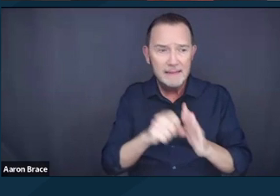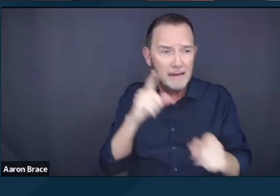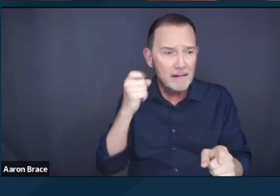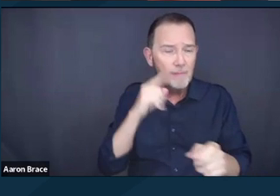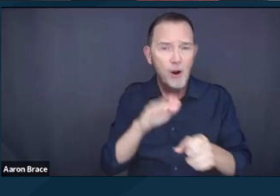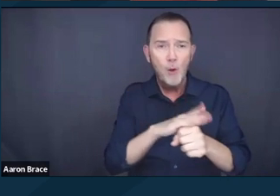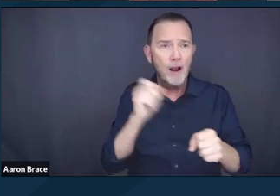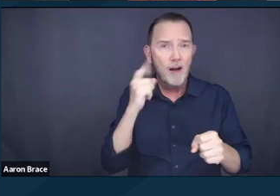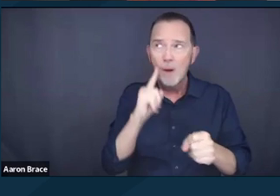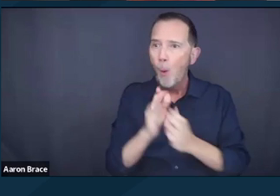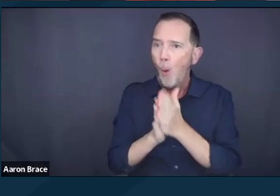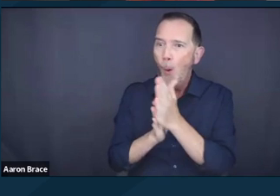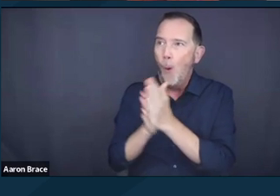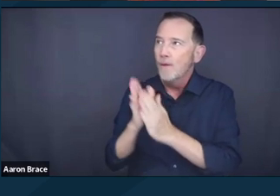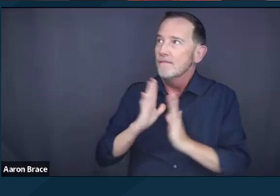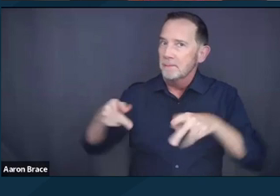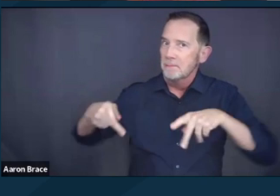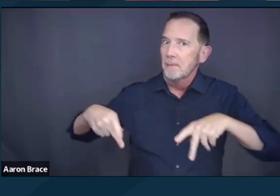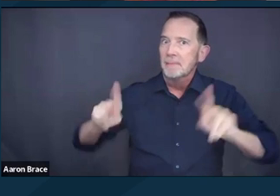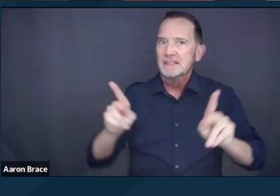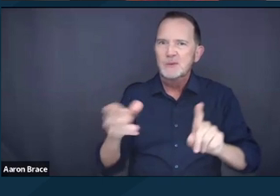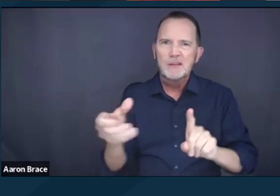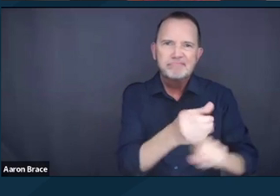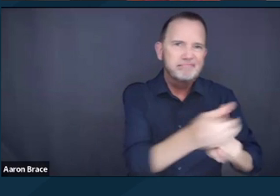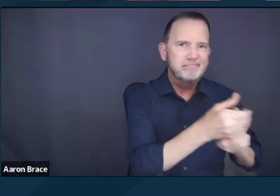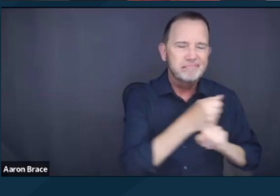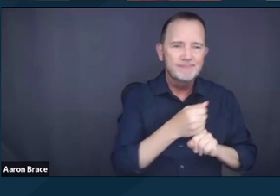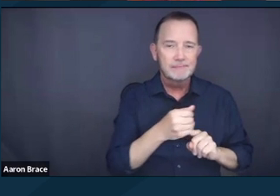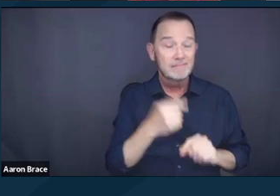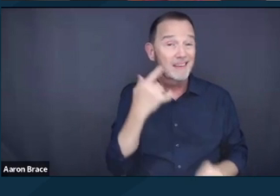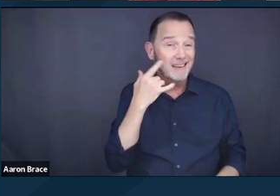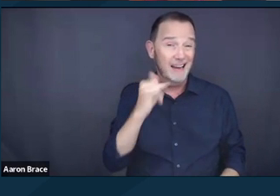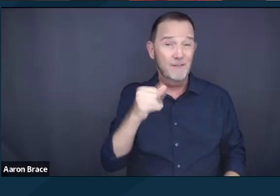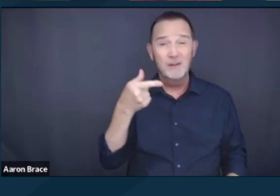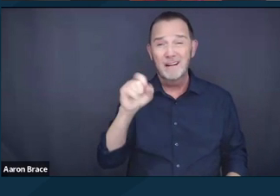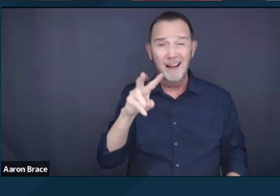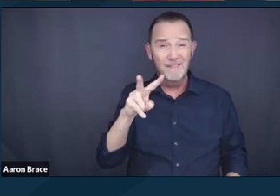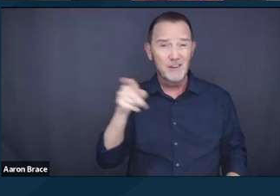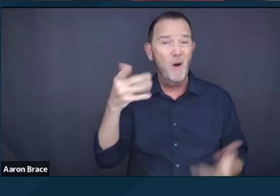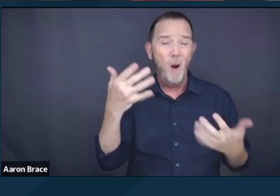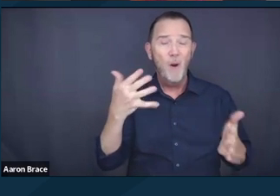and we've already seen California's governor put out an executive order to sweep encampments.